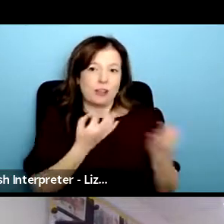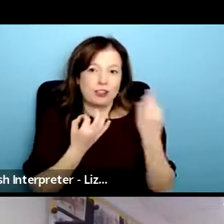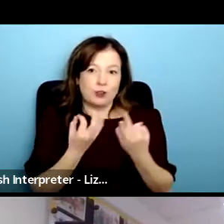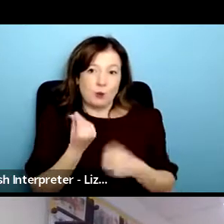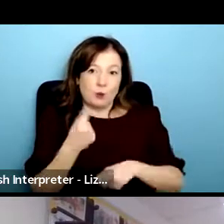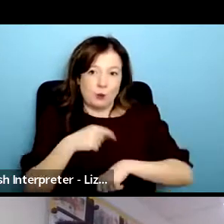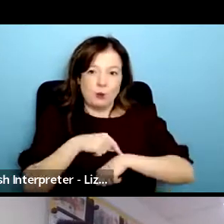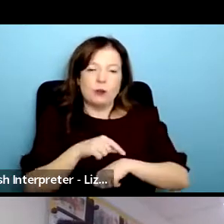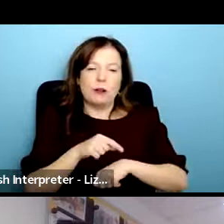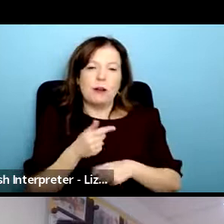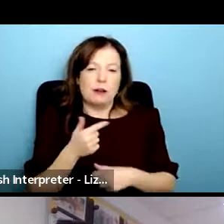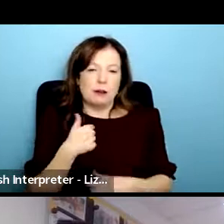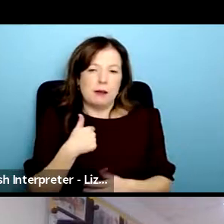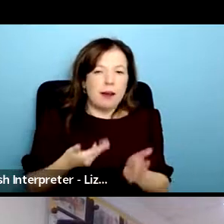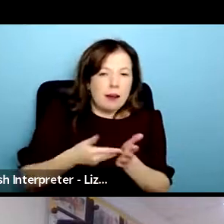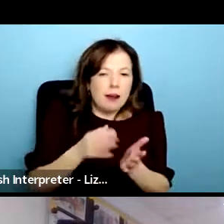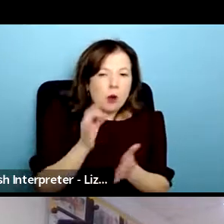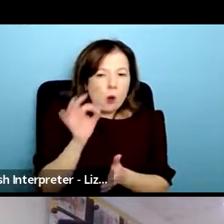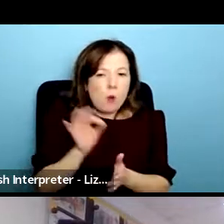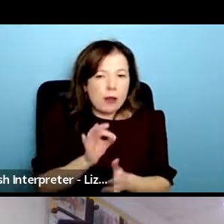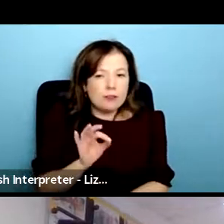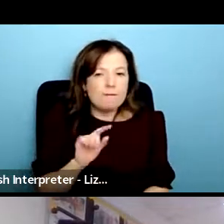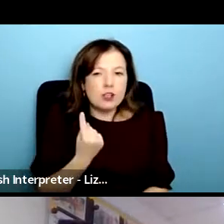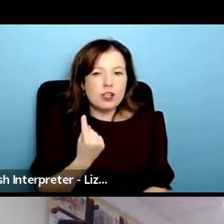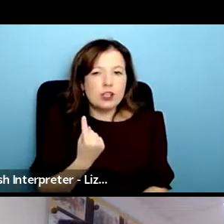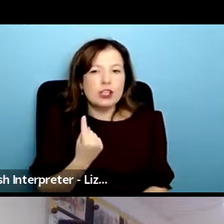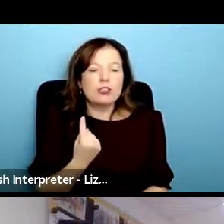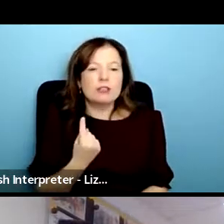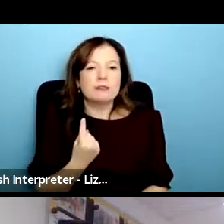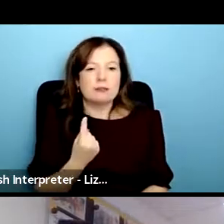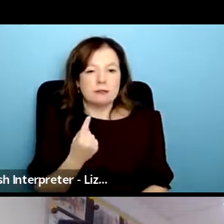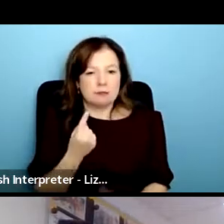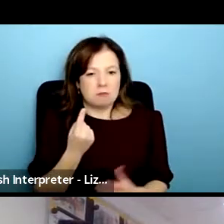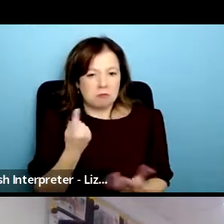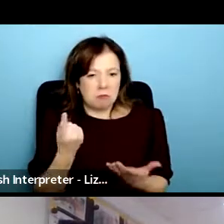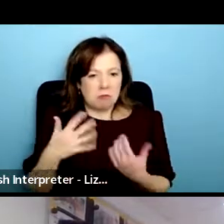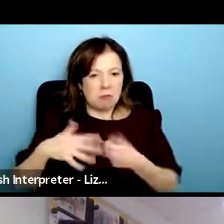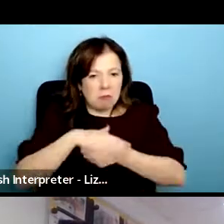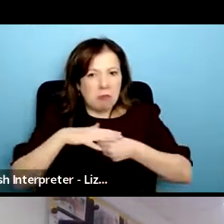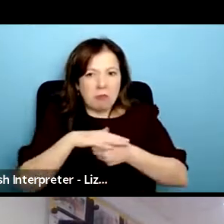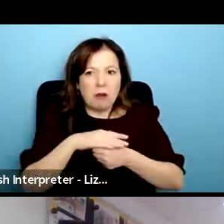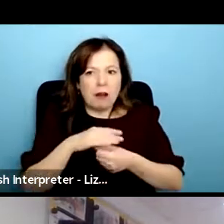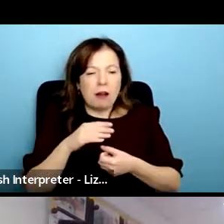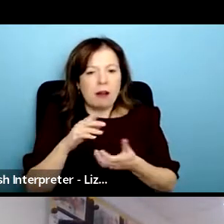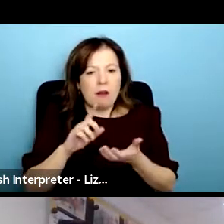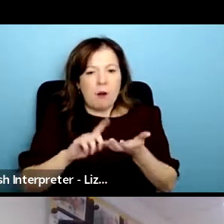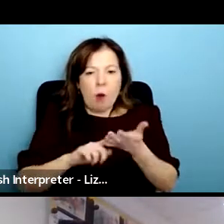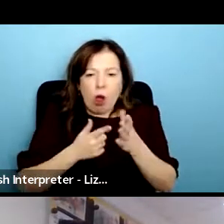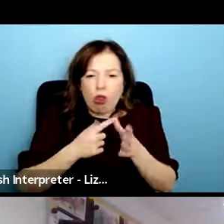funders can more proactively fund user-led work that puts kind of the people affected by